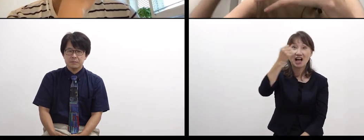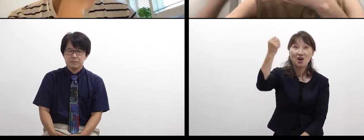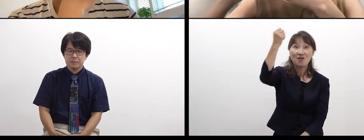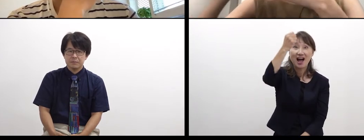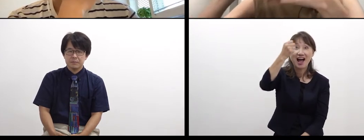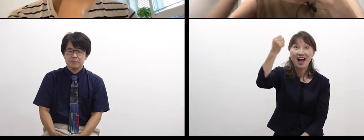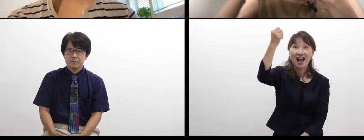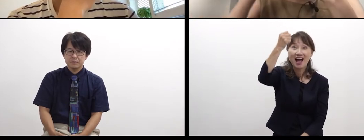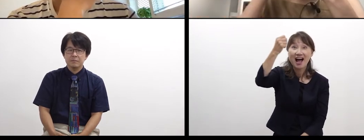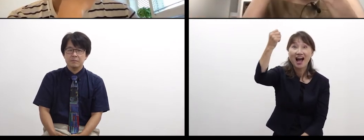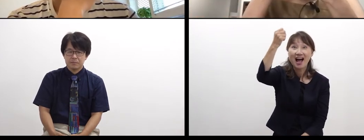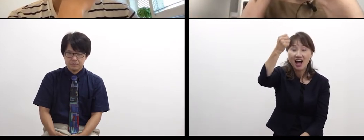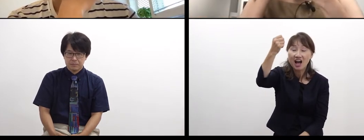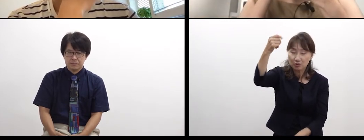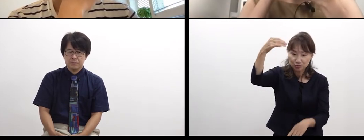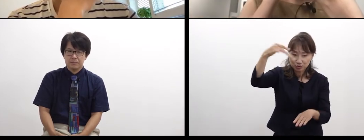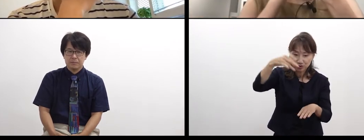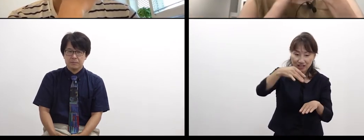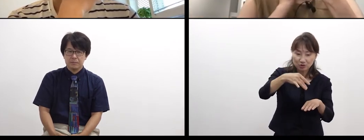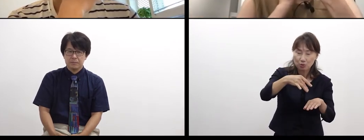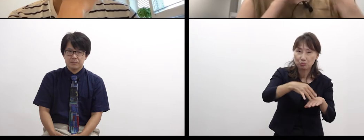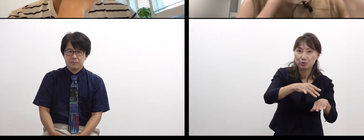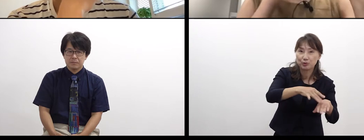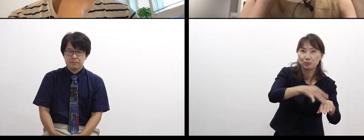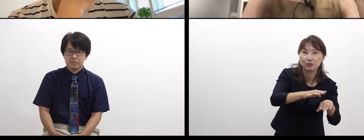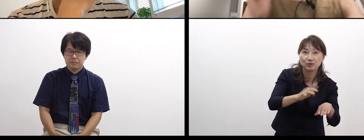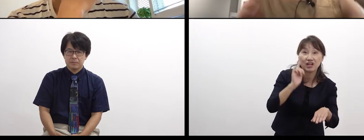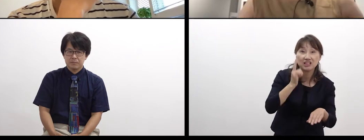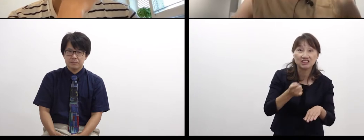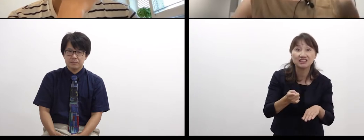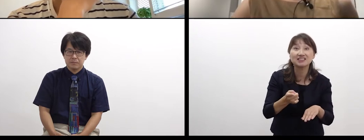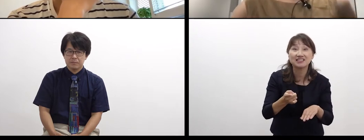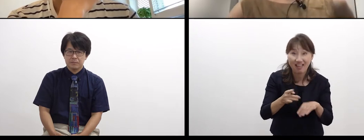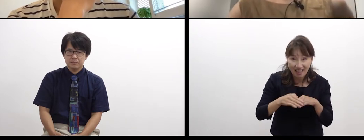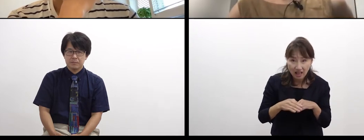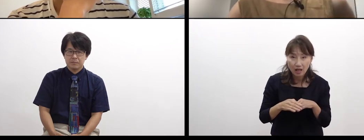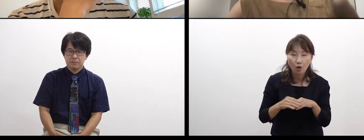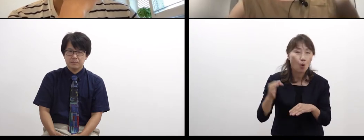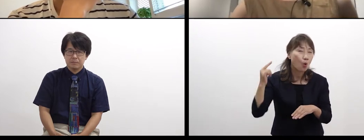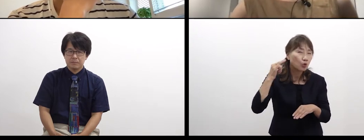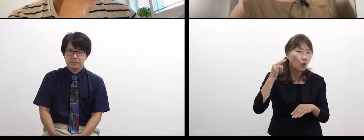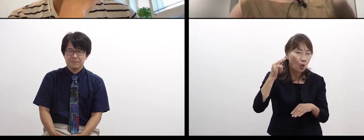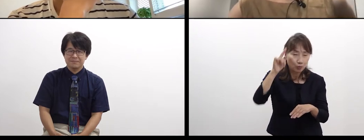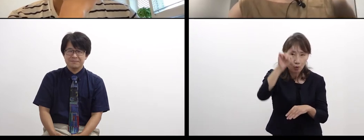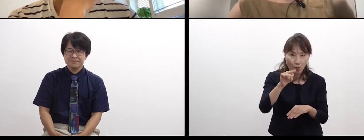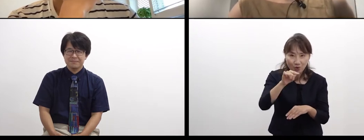at the end of the skin, and that low sound is